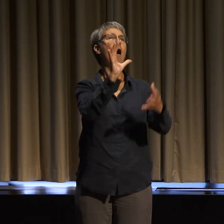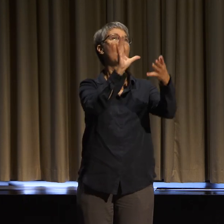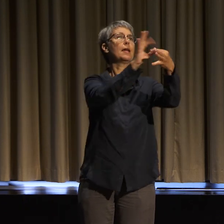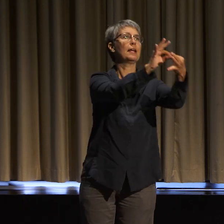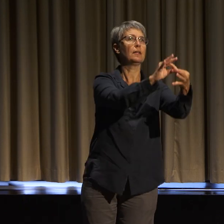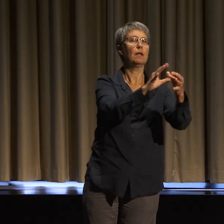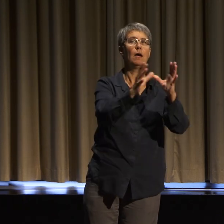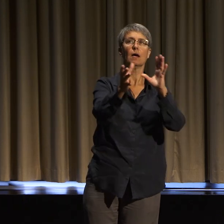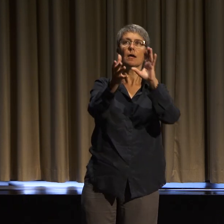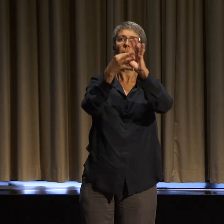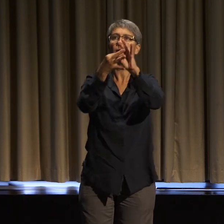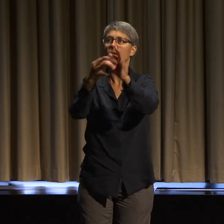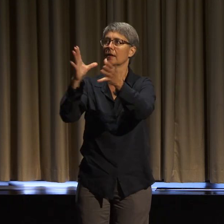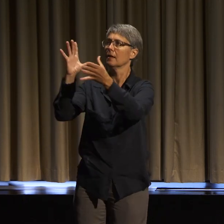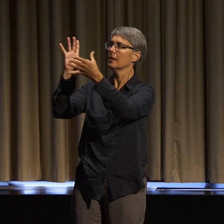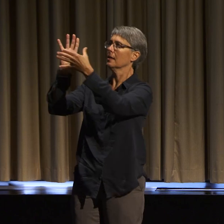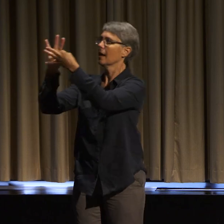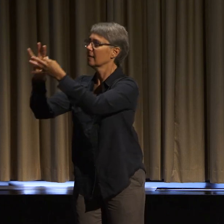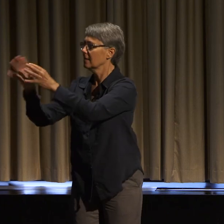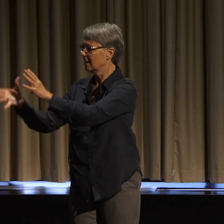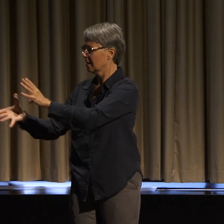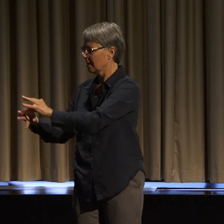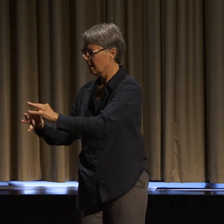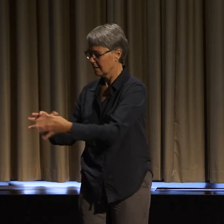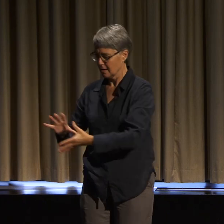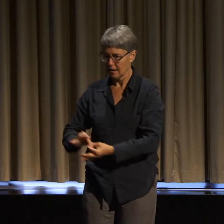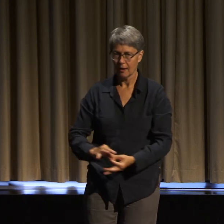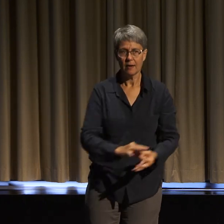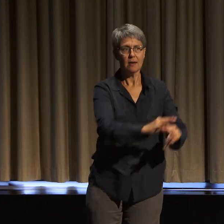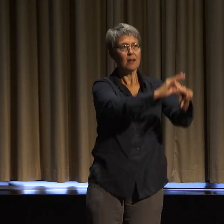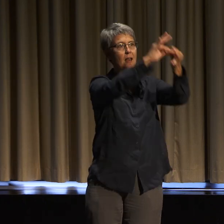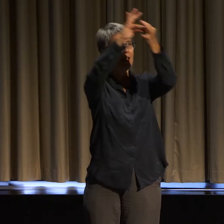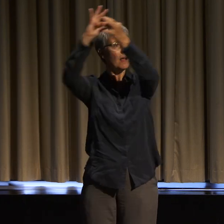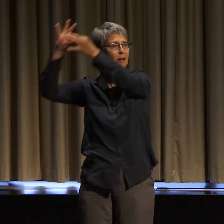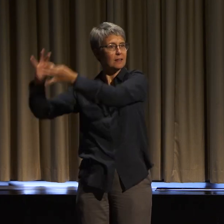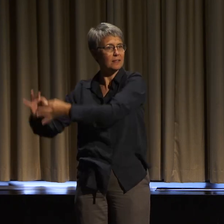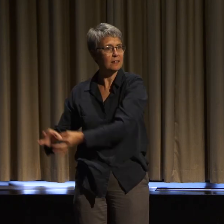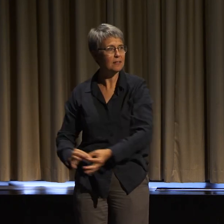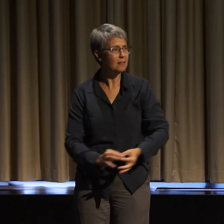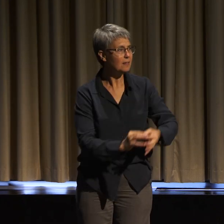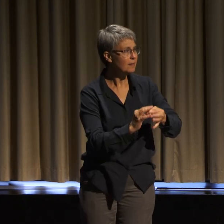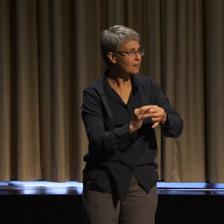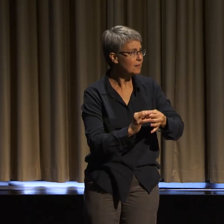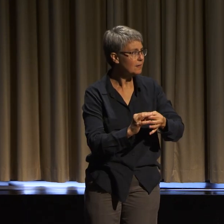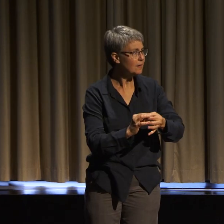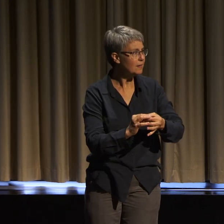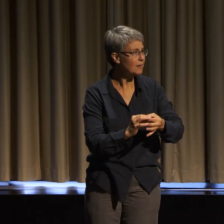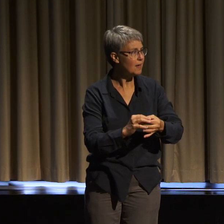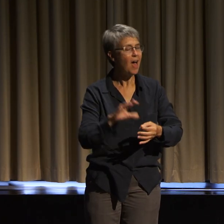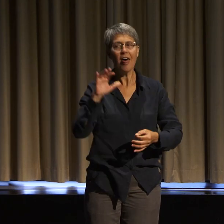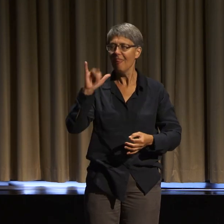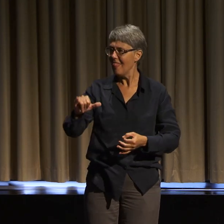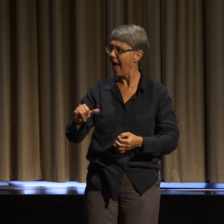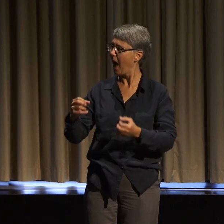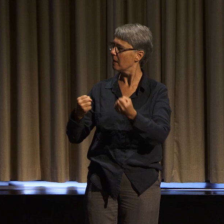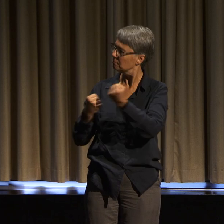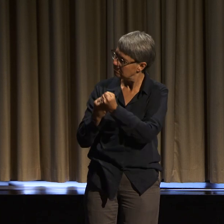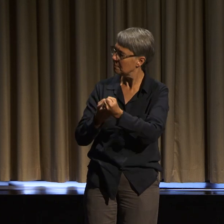Because I wonder what the things needed to hold your stories are. I wonder how many pieces of your stories